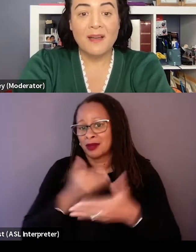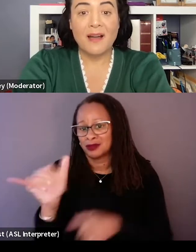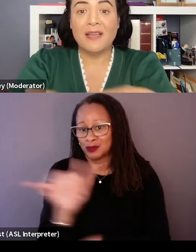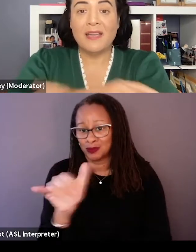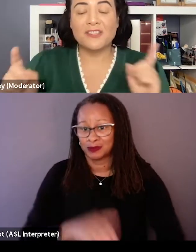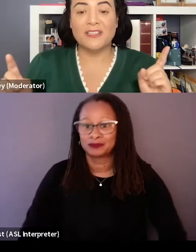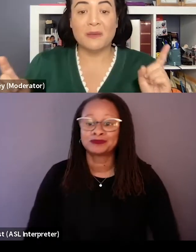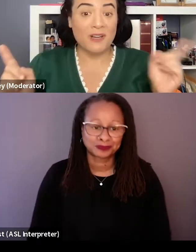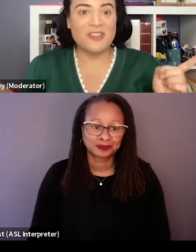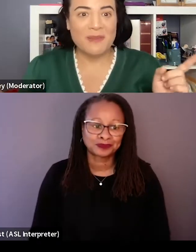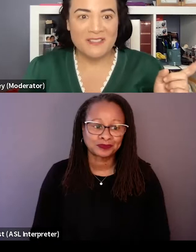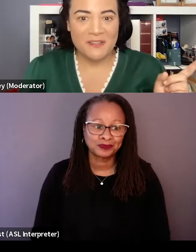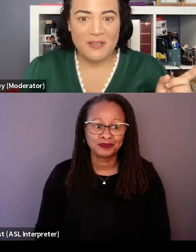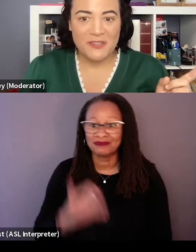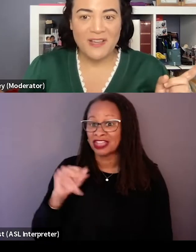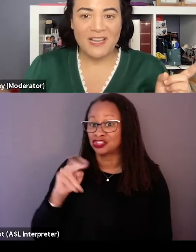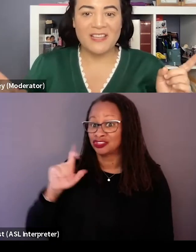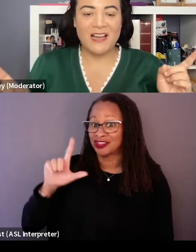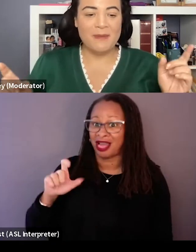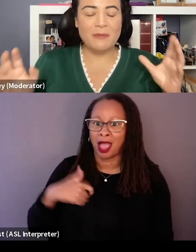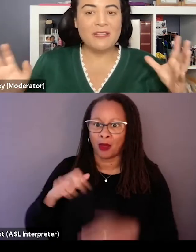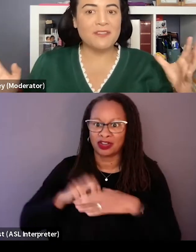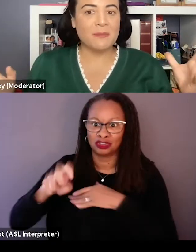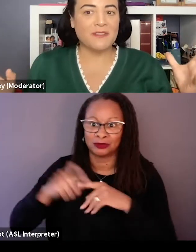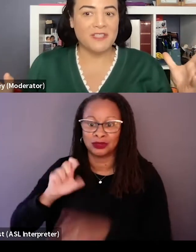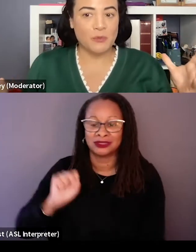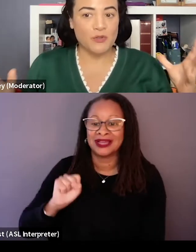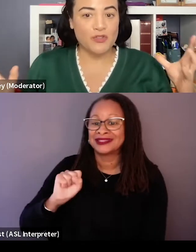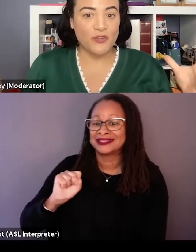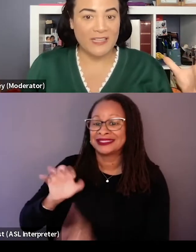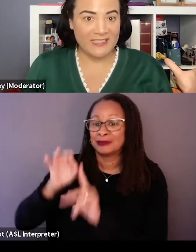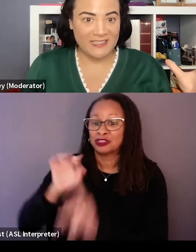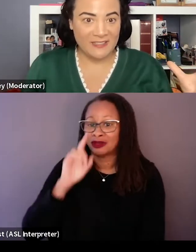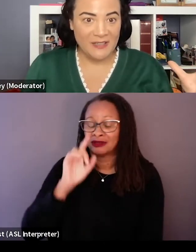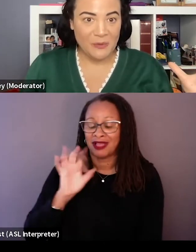I actually, I wanna jump ahead to the special effects and I would love to talk about the scene where you show The Landing,